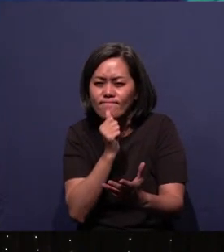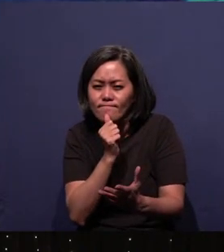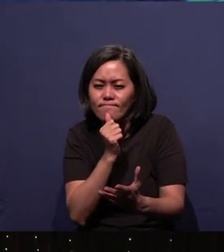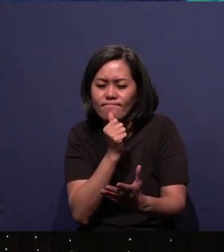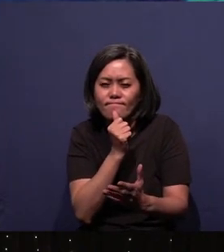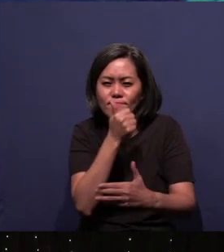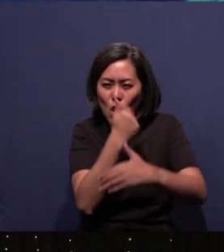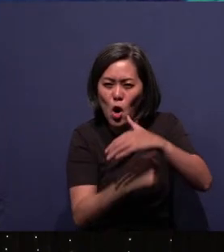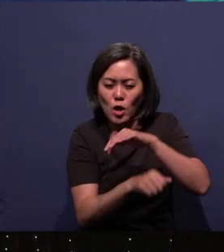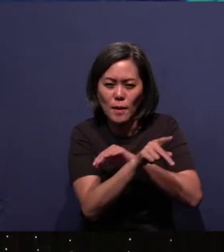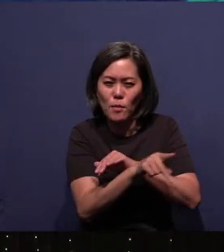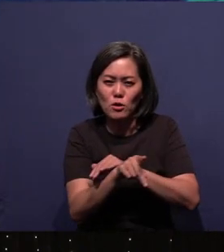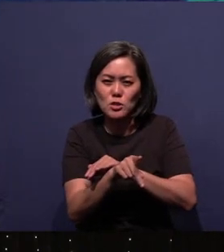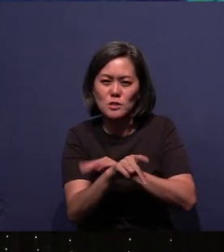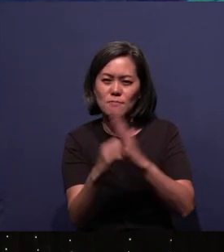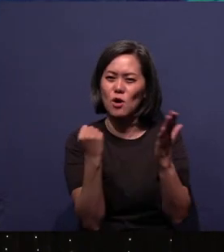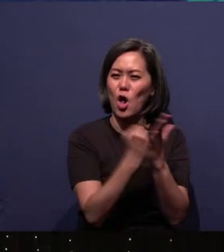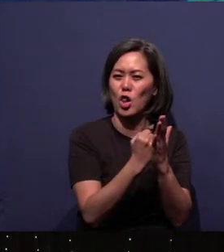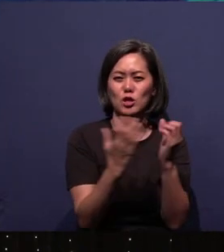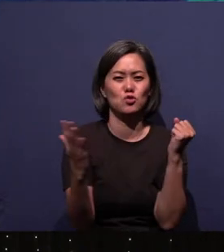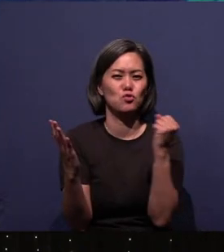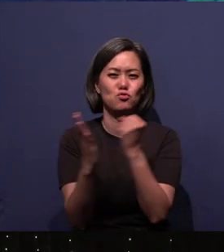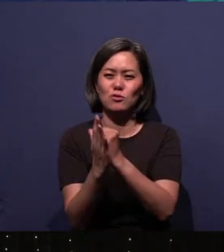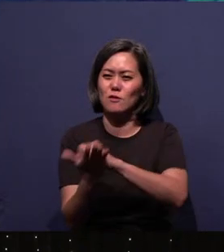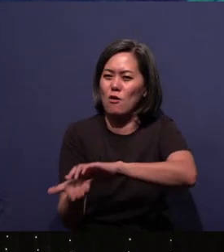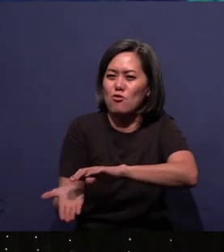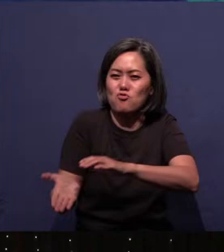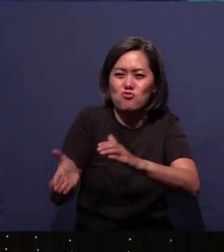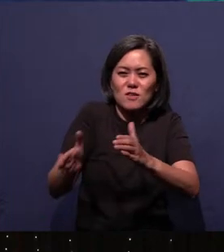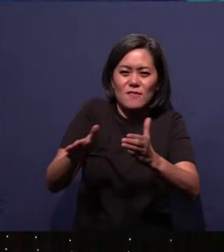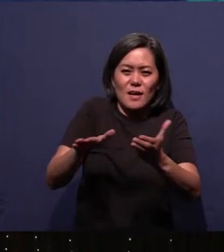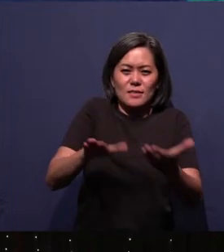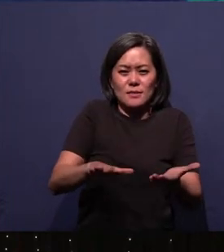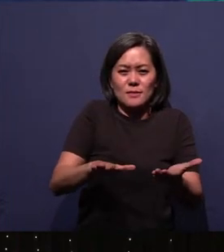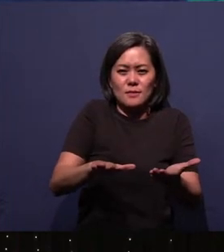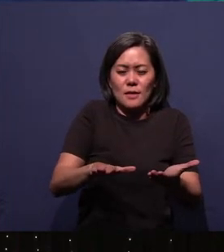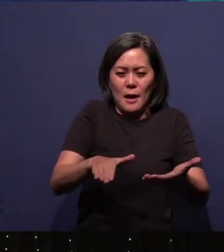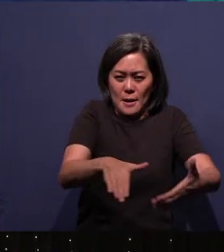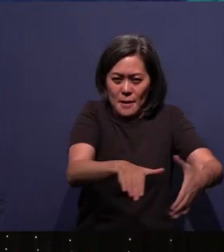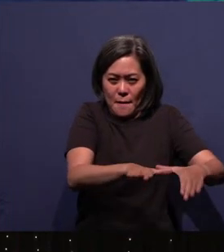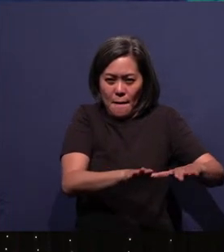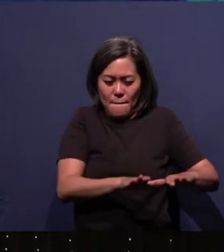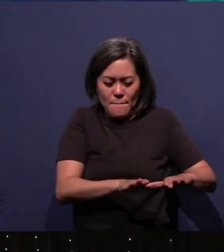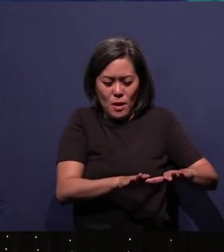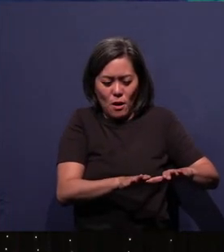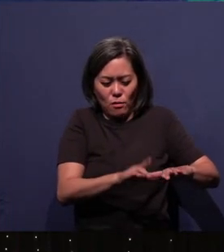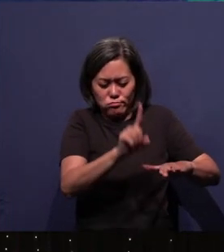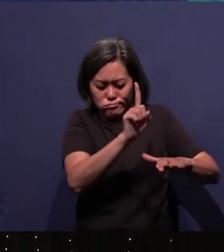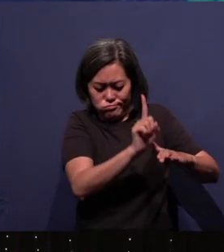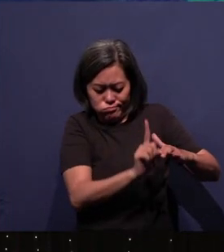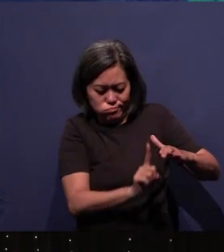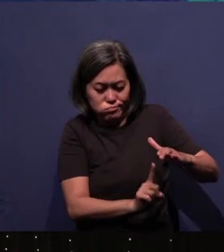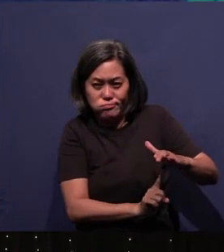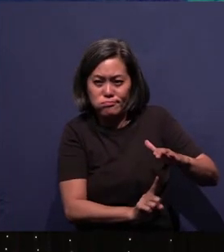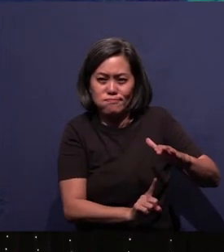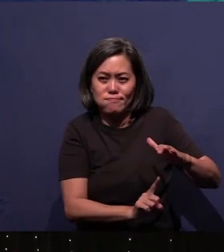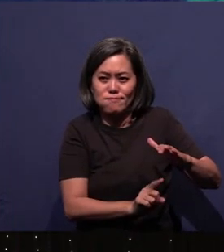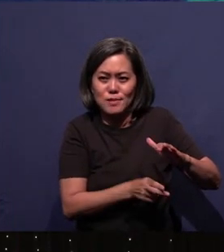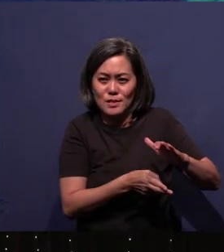He suffered under Pontius Pilate, was crucified, died and was buried; He descended into hell.